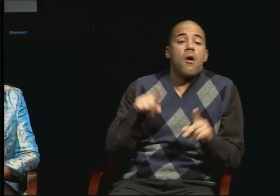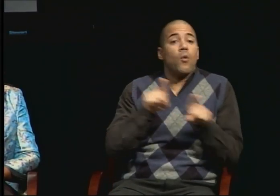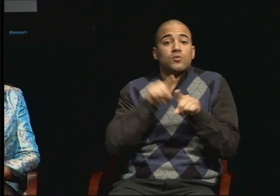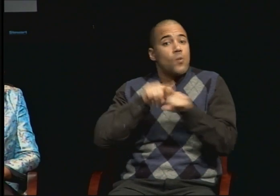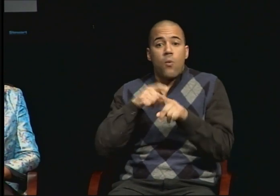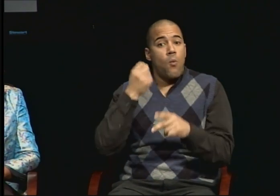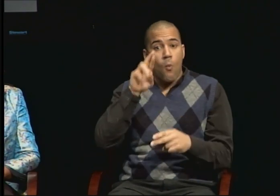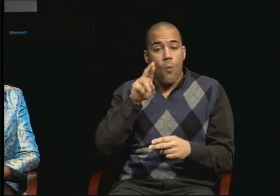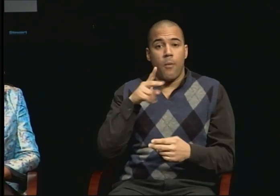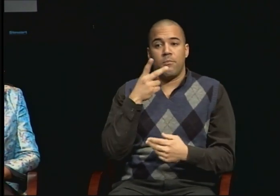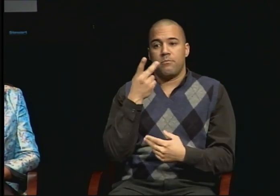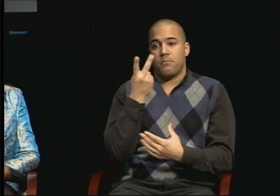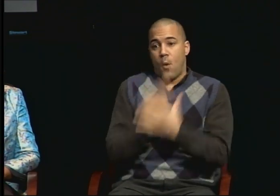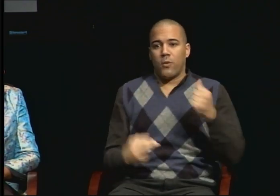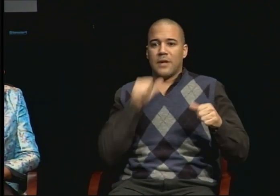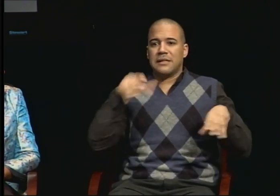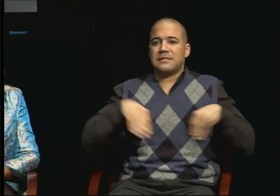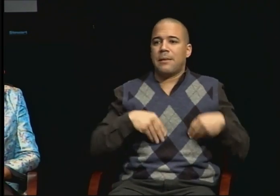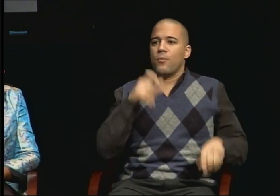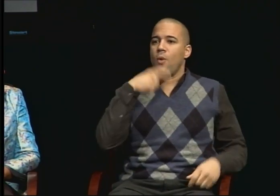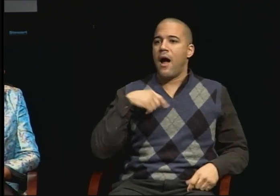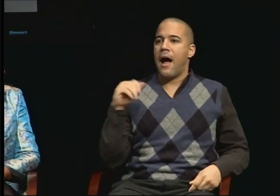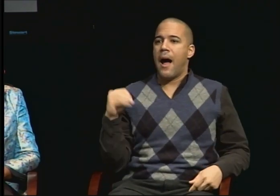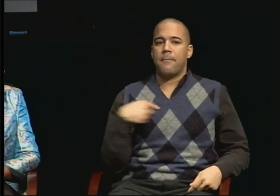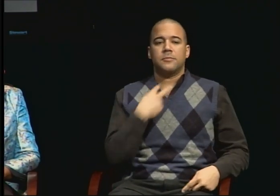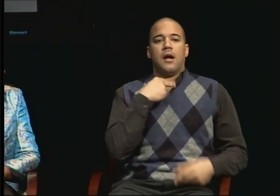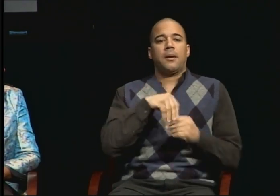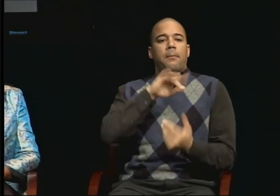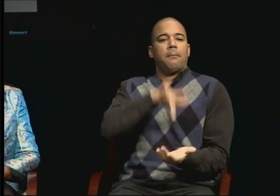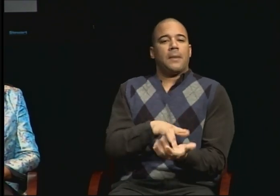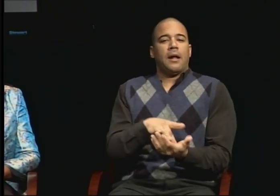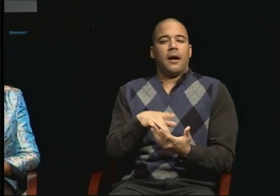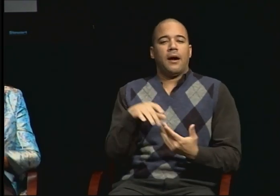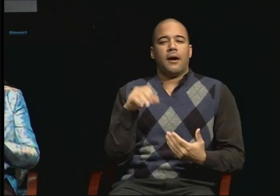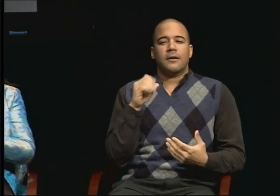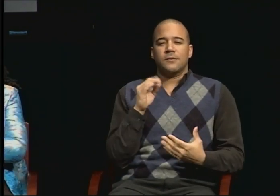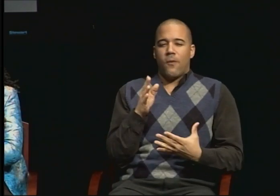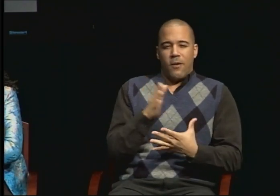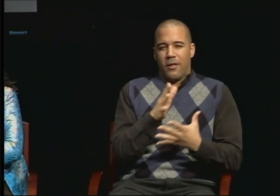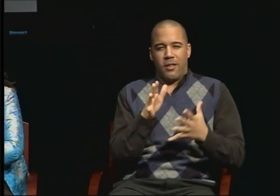because neither race accepts me for who I am. So I have this sort of visibility barrier